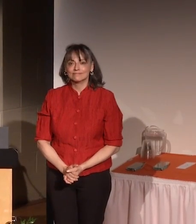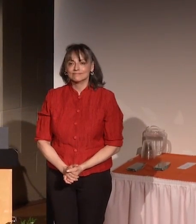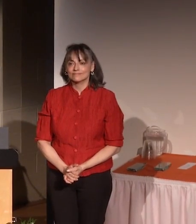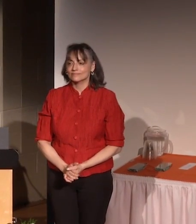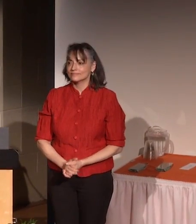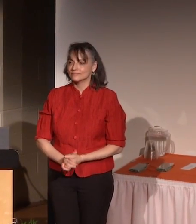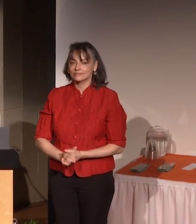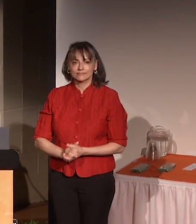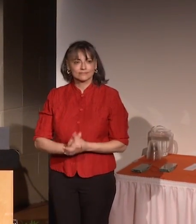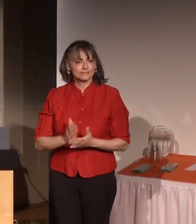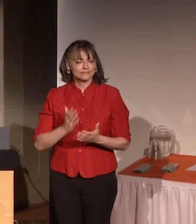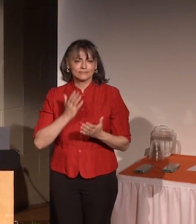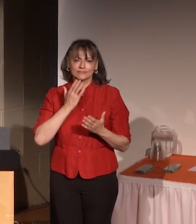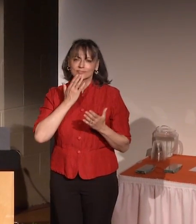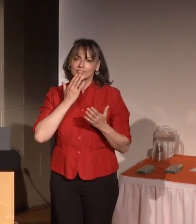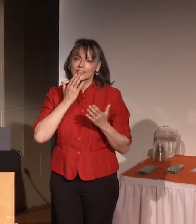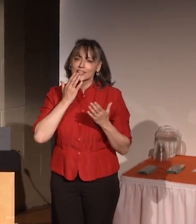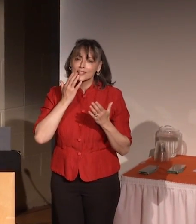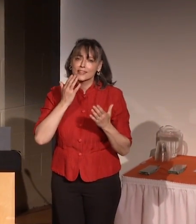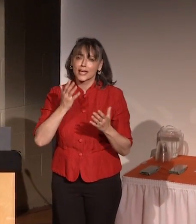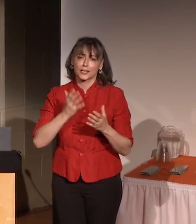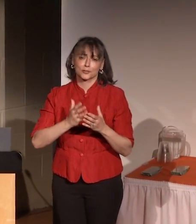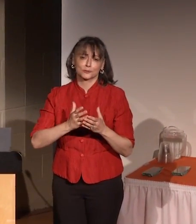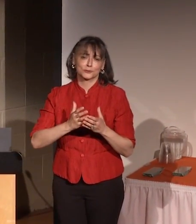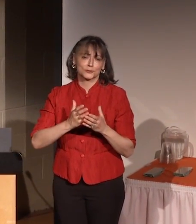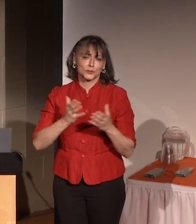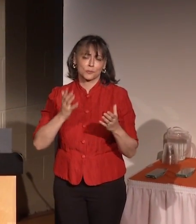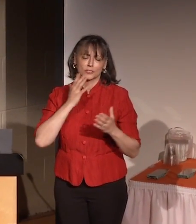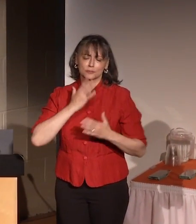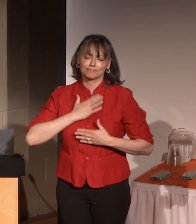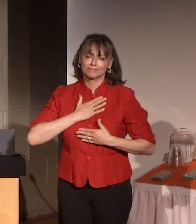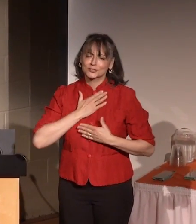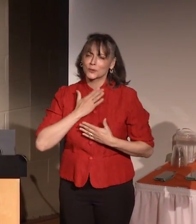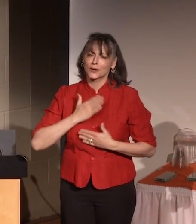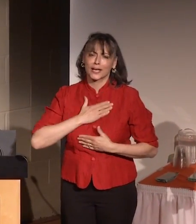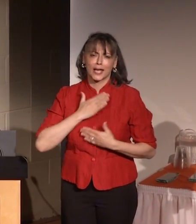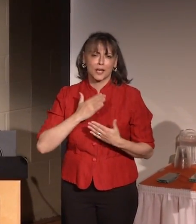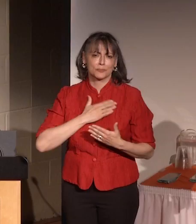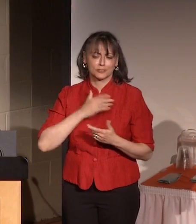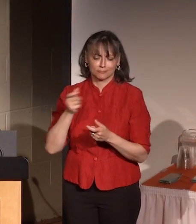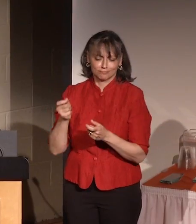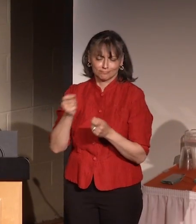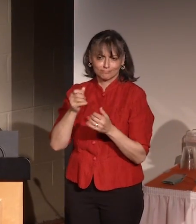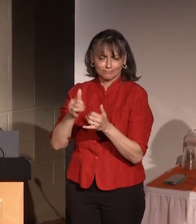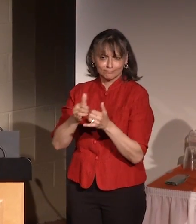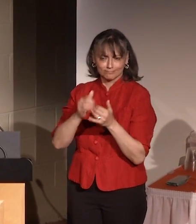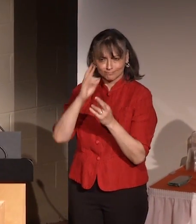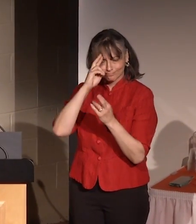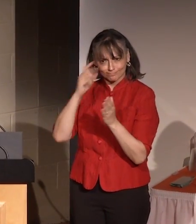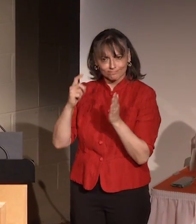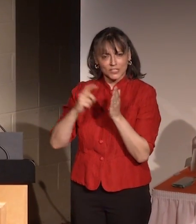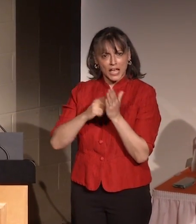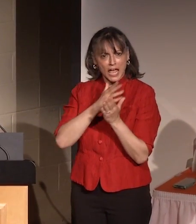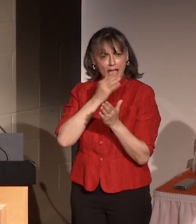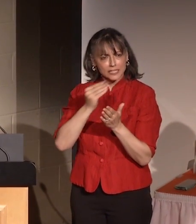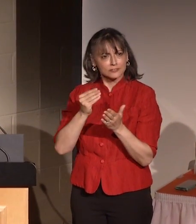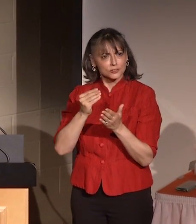Thank you so much. I am thrilled to receive this recognition. I'm especially proud to be associated with Rochester